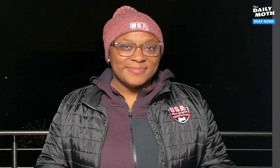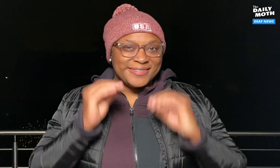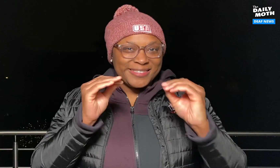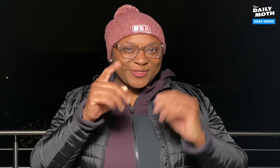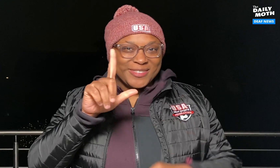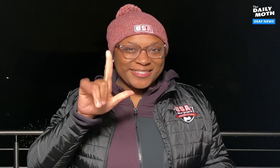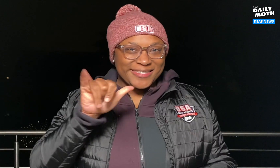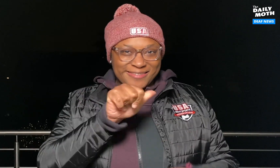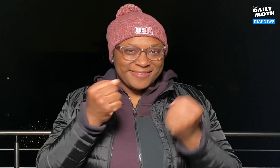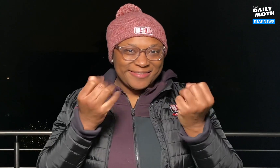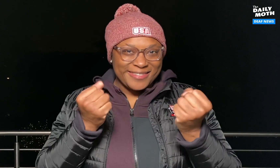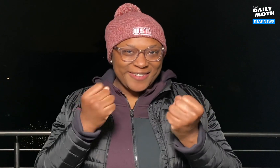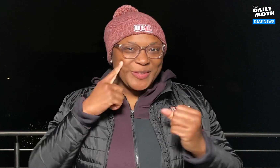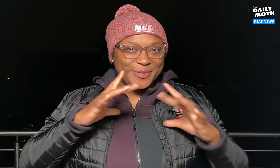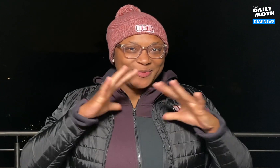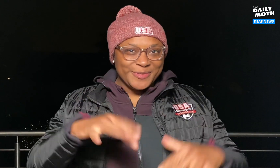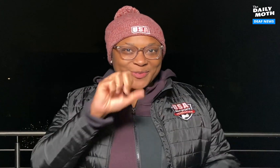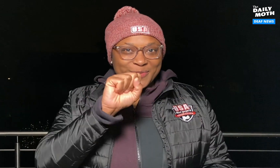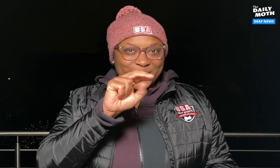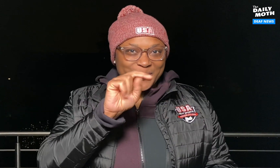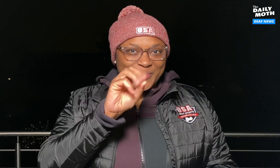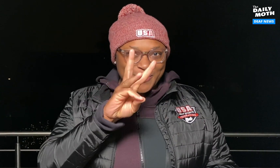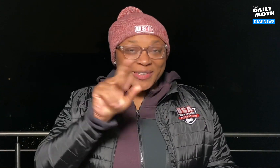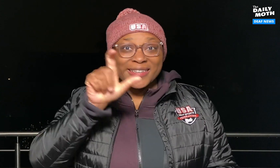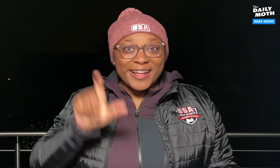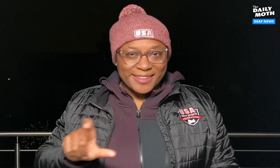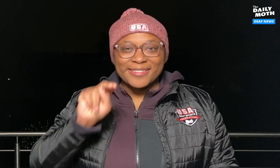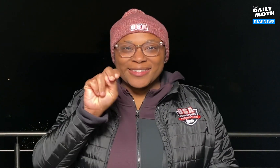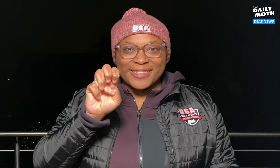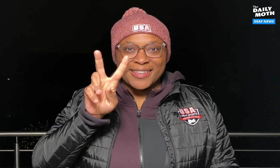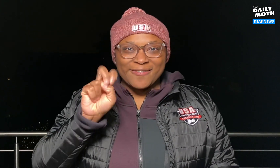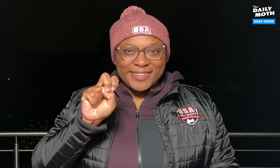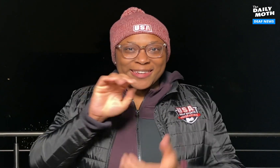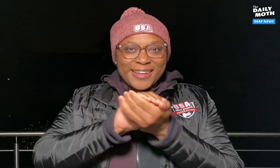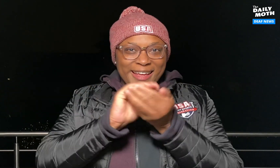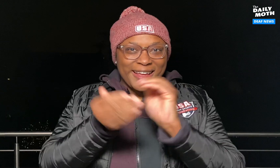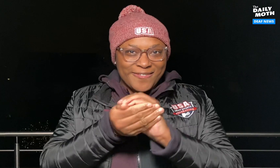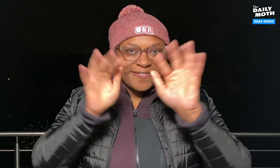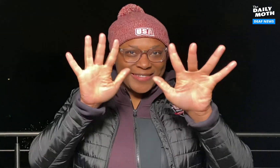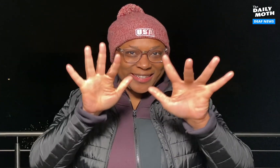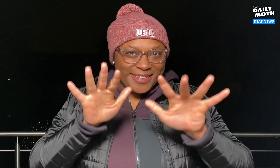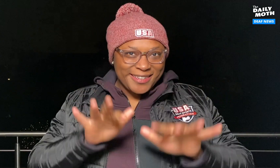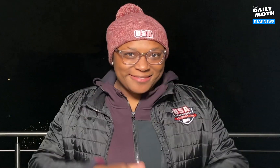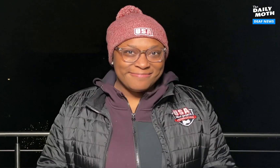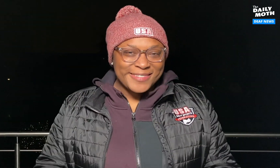I’m going to teach you the Italian sign for the word “snow”. The Italian word is “neve.”